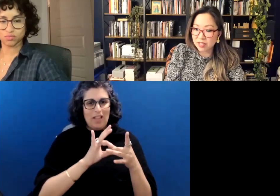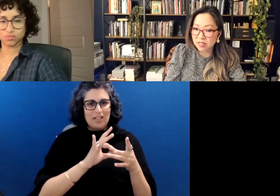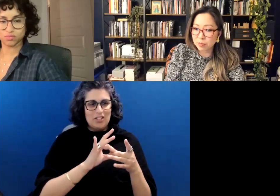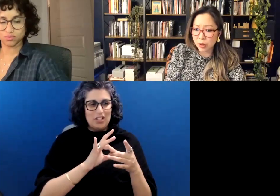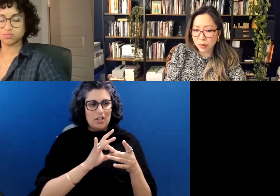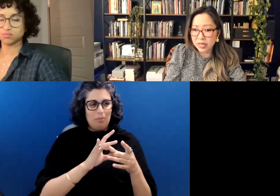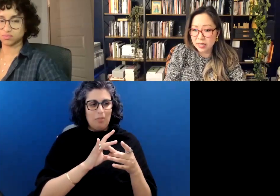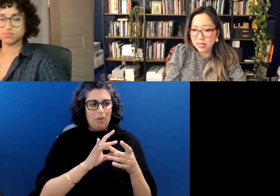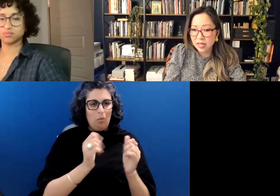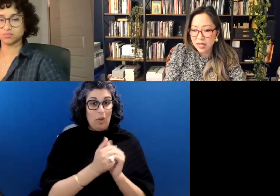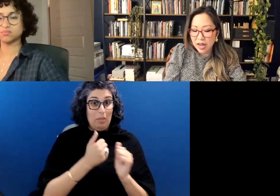as a poet.